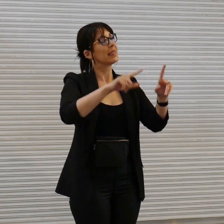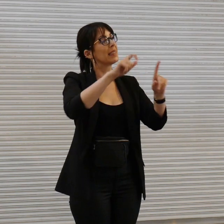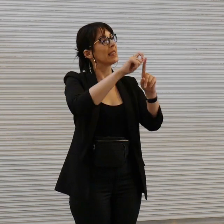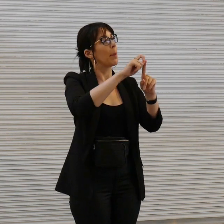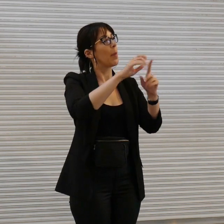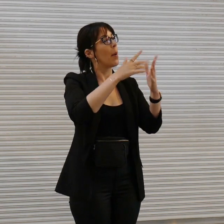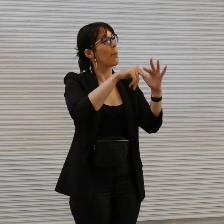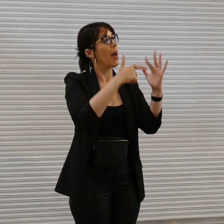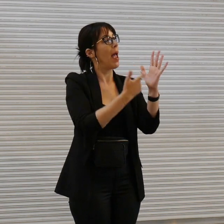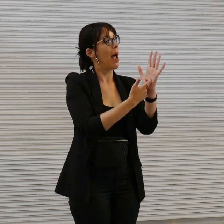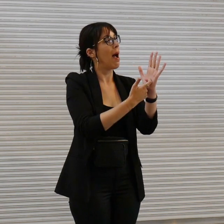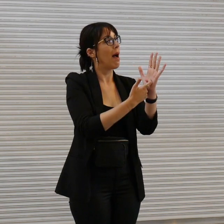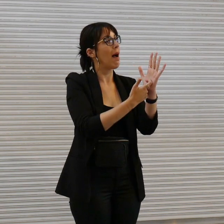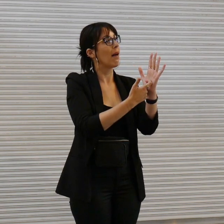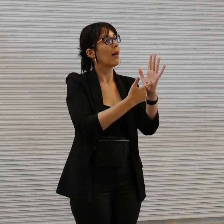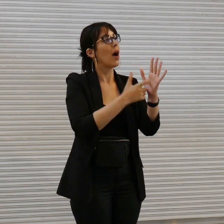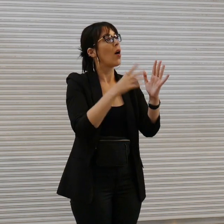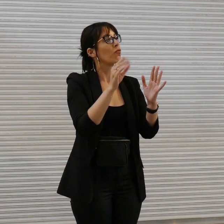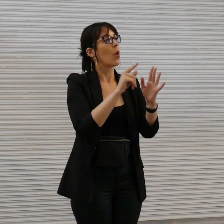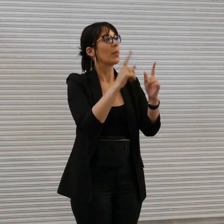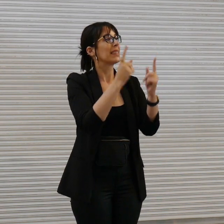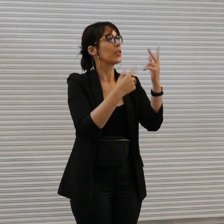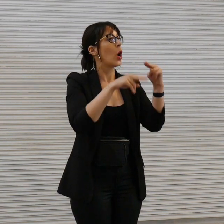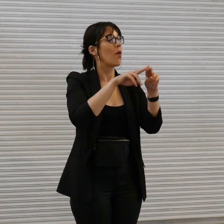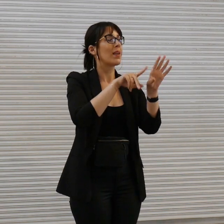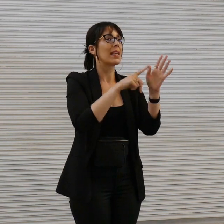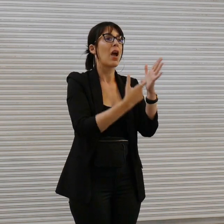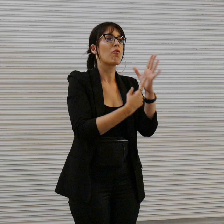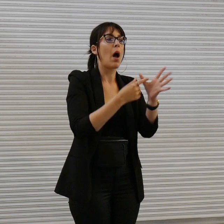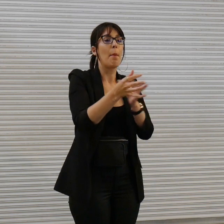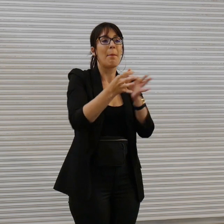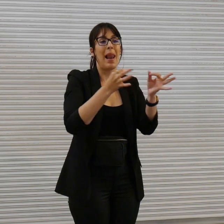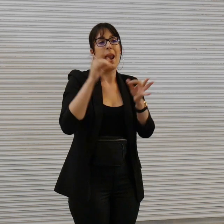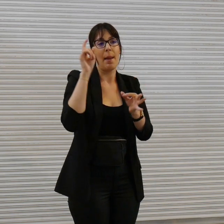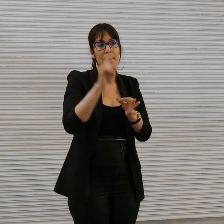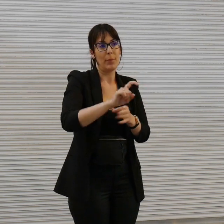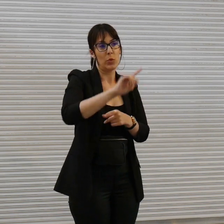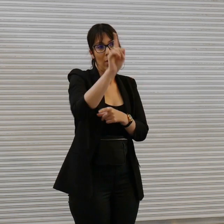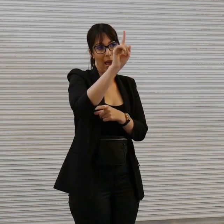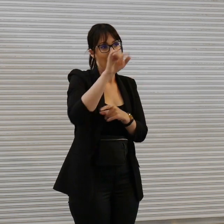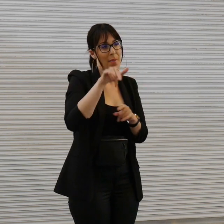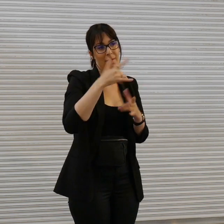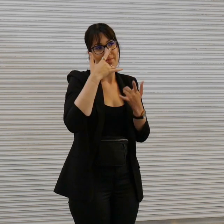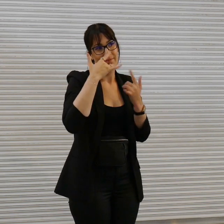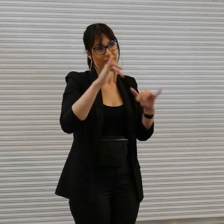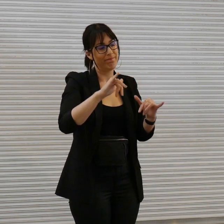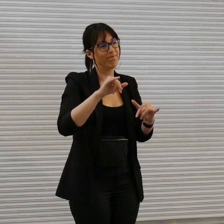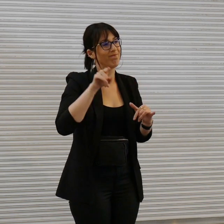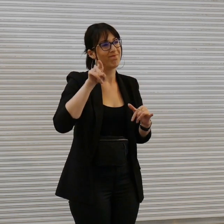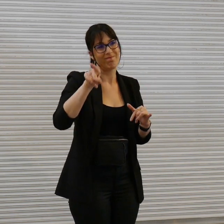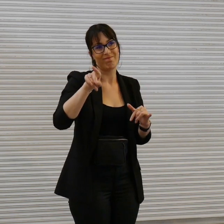Anab Mohamud of the City of Yarra was coming to open the show today unfortunately she is unwell and